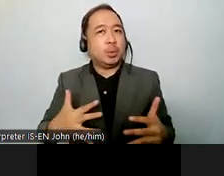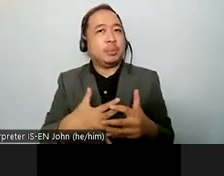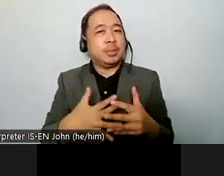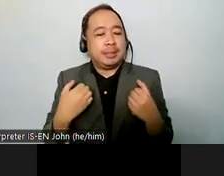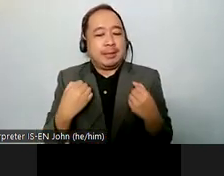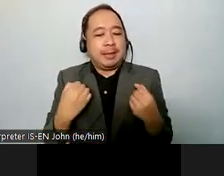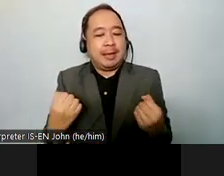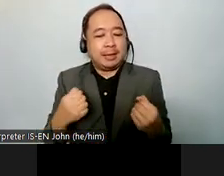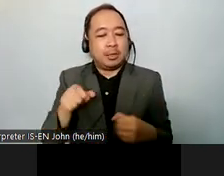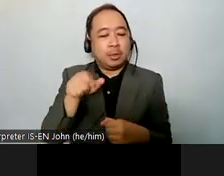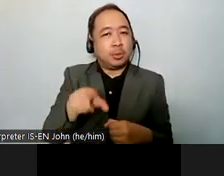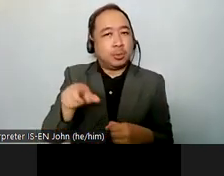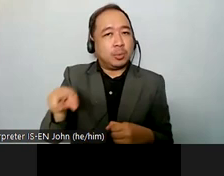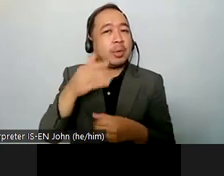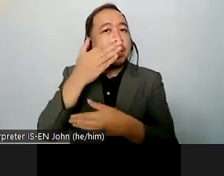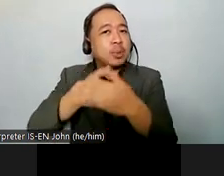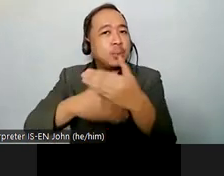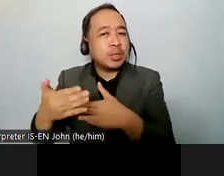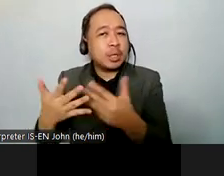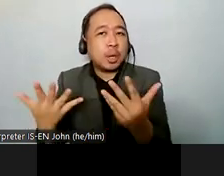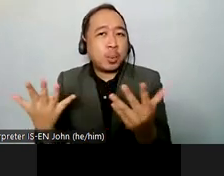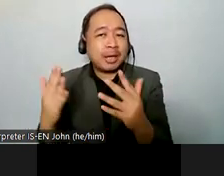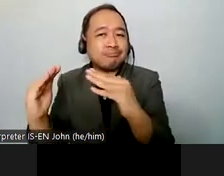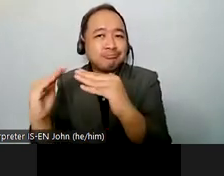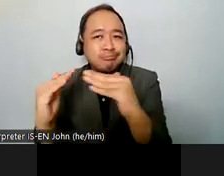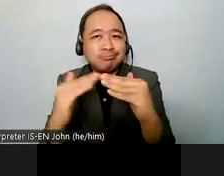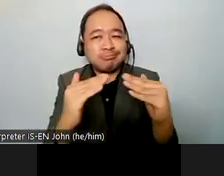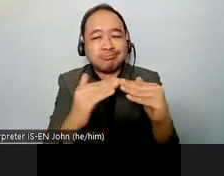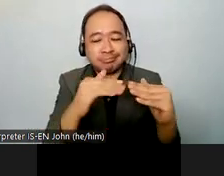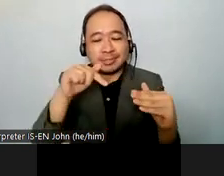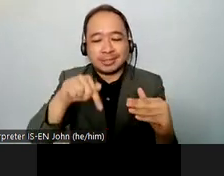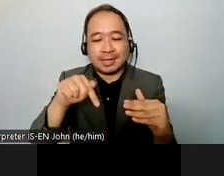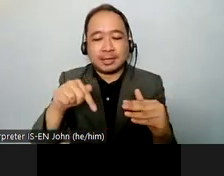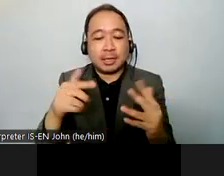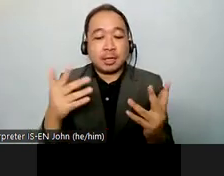to participation such as stigma access to information and attitudinal barriers of